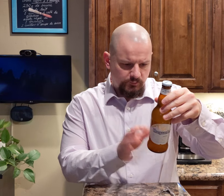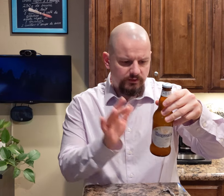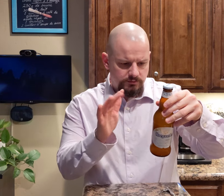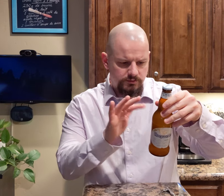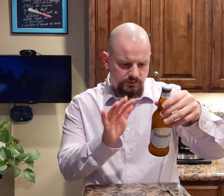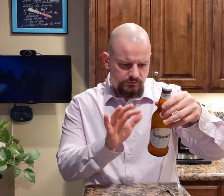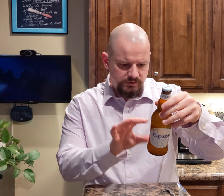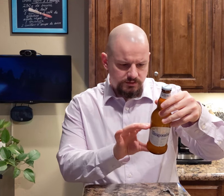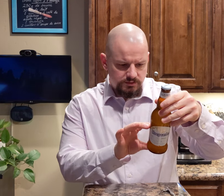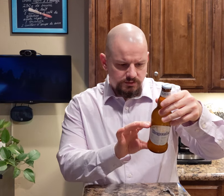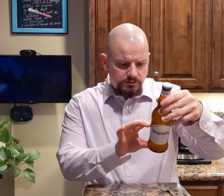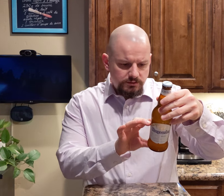[READING]